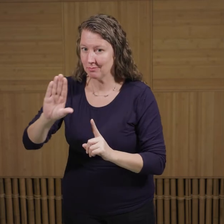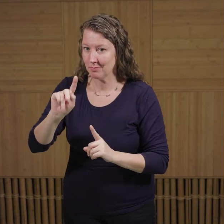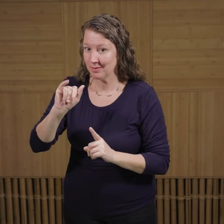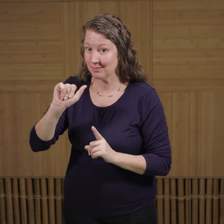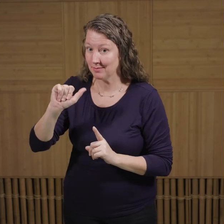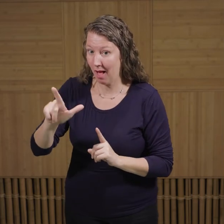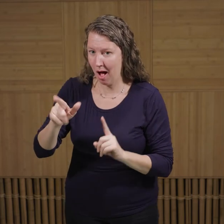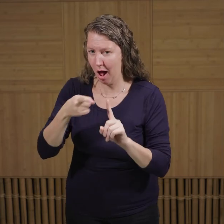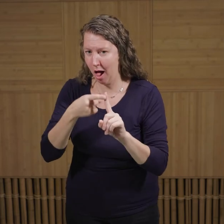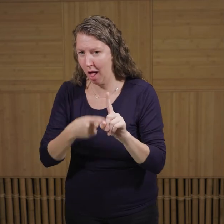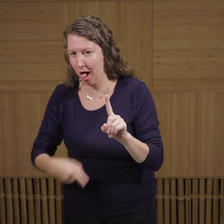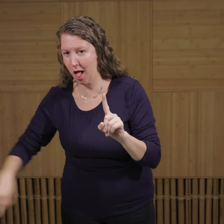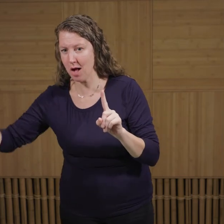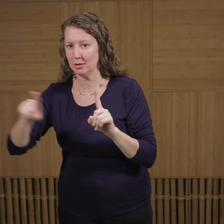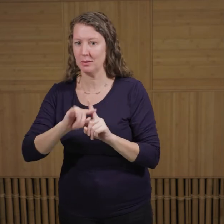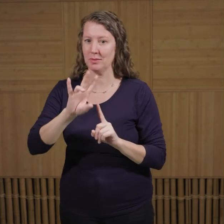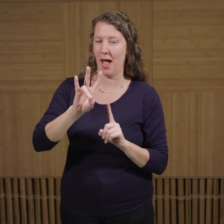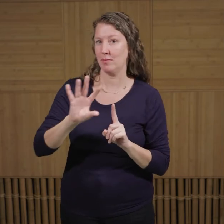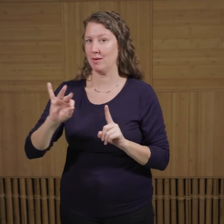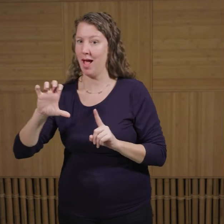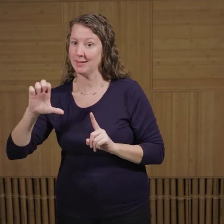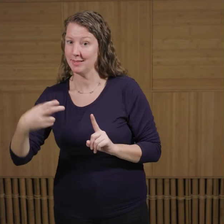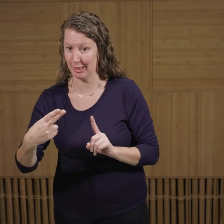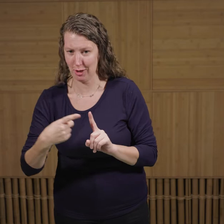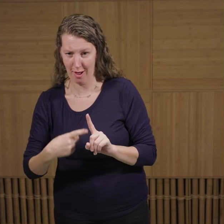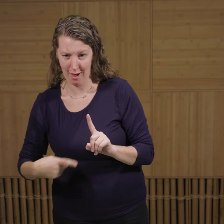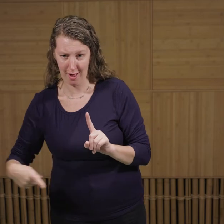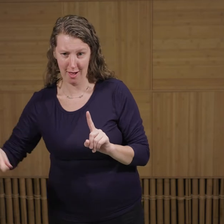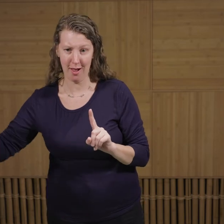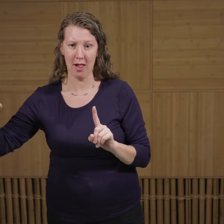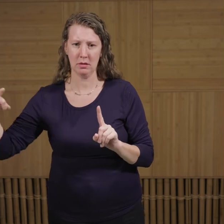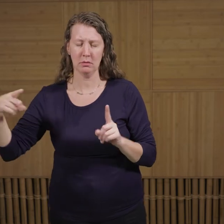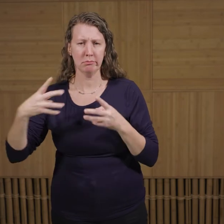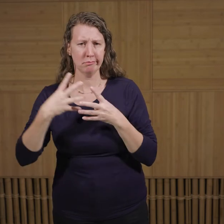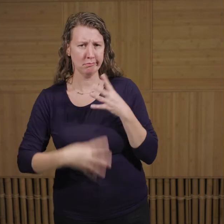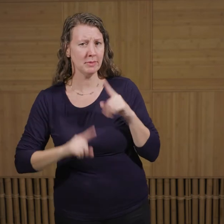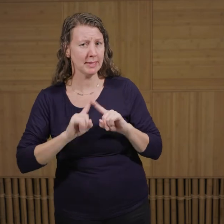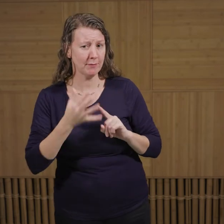and then you add another seven to nine inches for their tail. Meerkats come in many different colors.